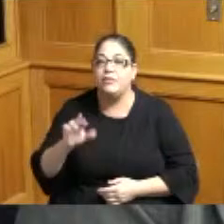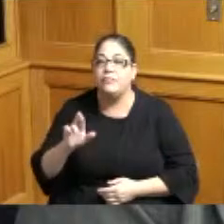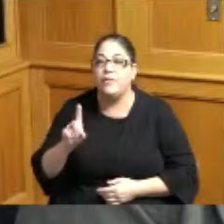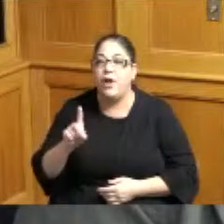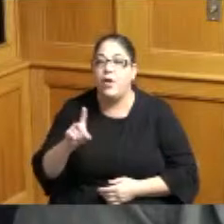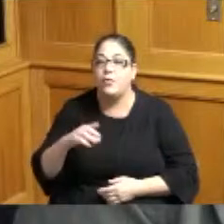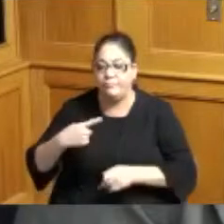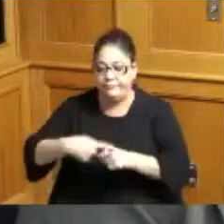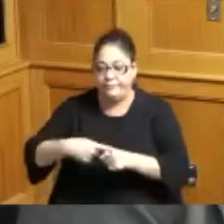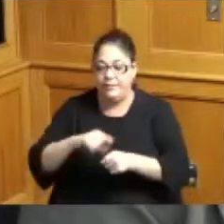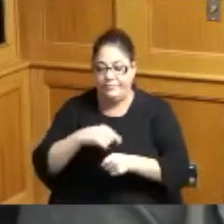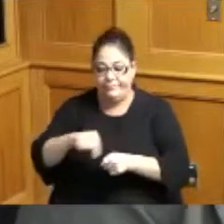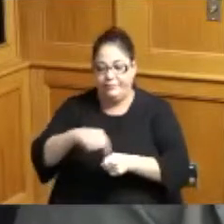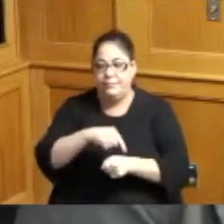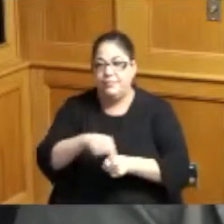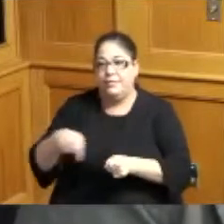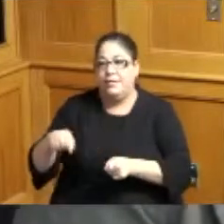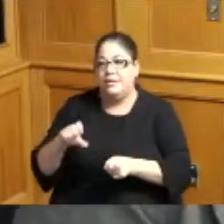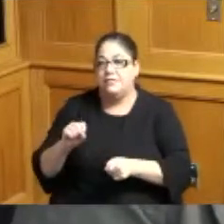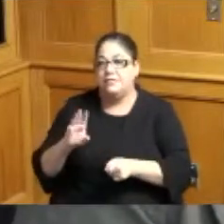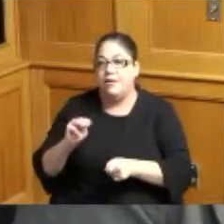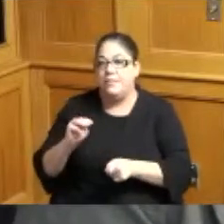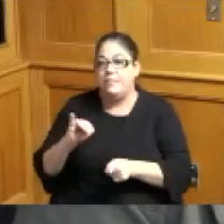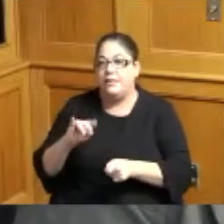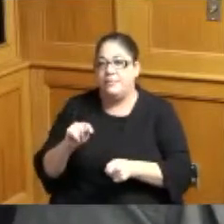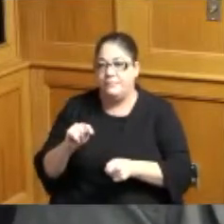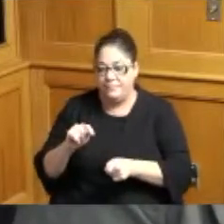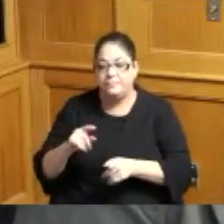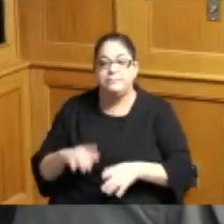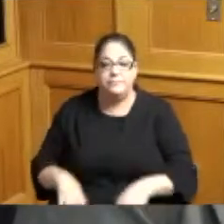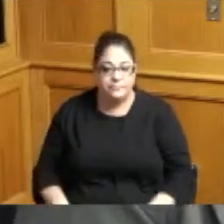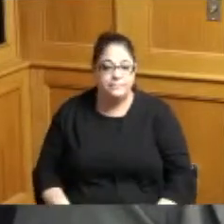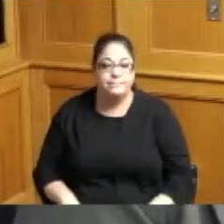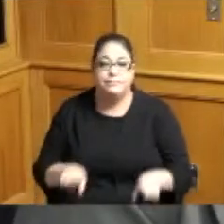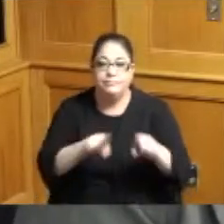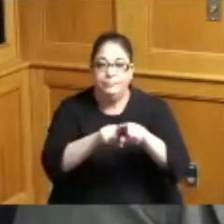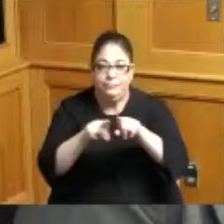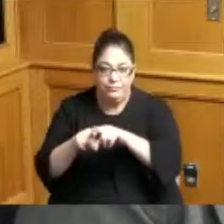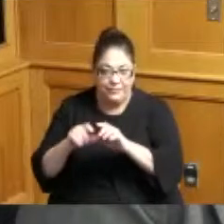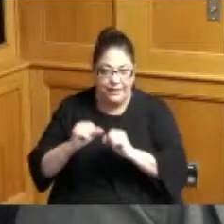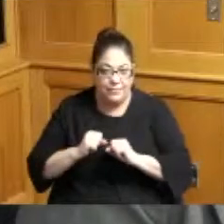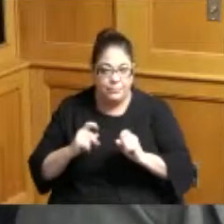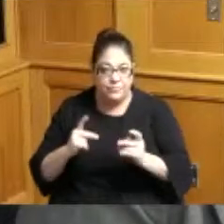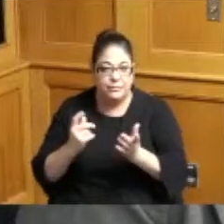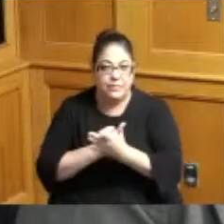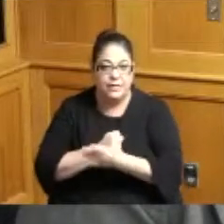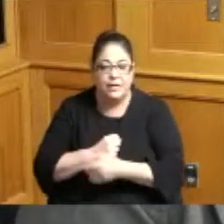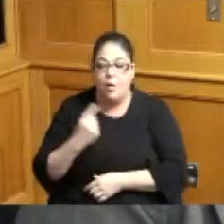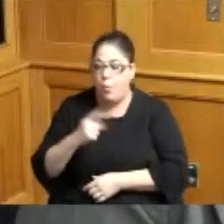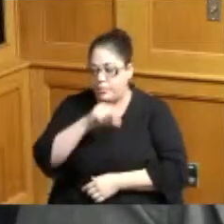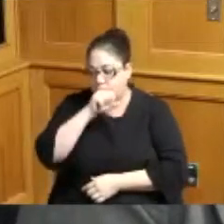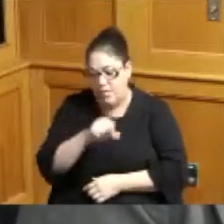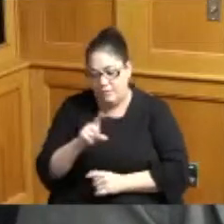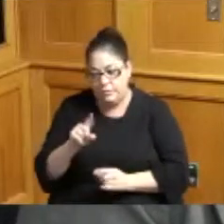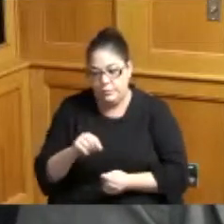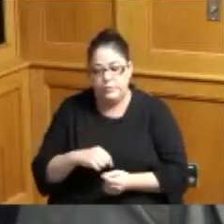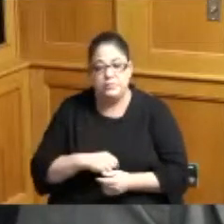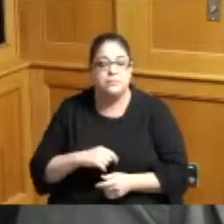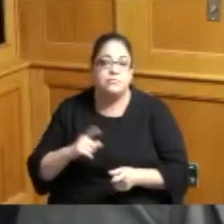study Road and Summit also I got a chance to do stuff that I always love to do is talk to young